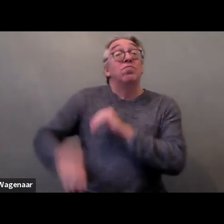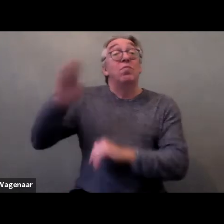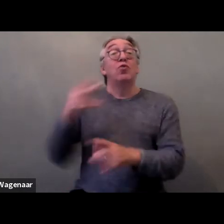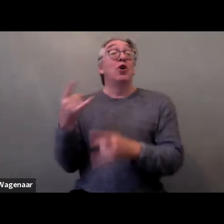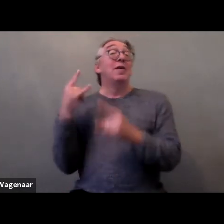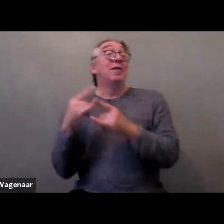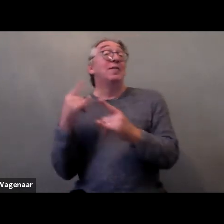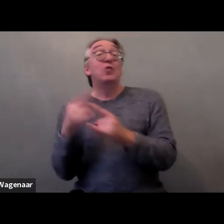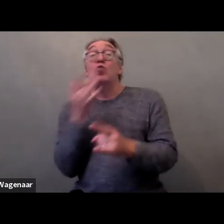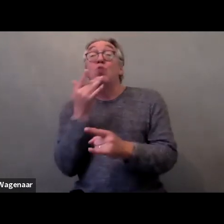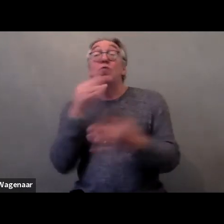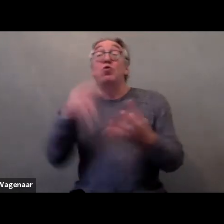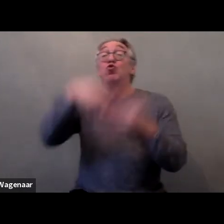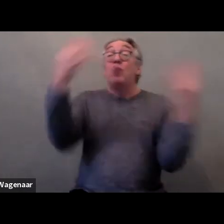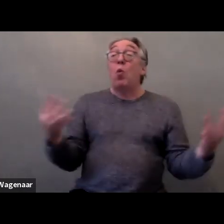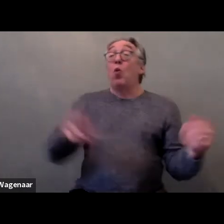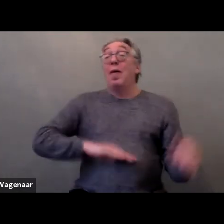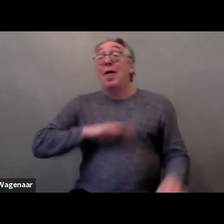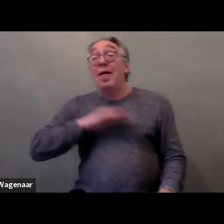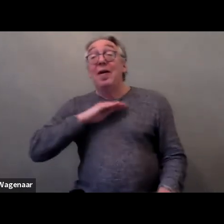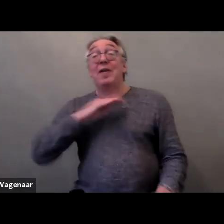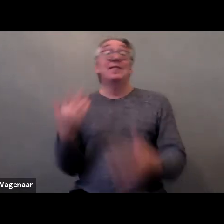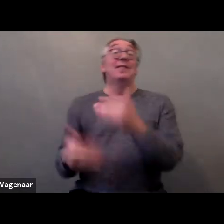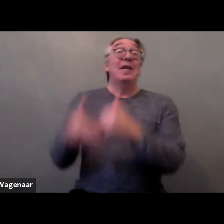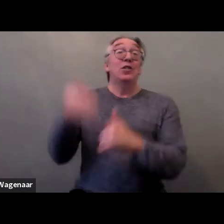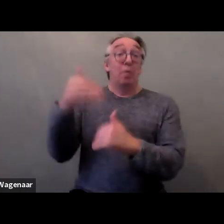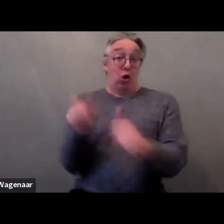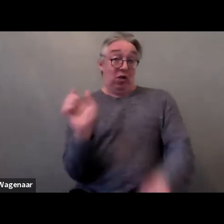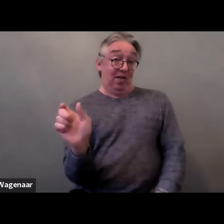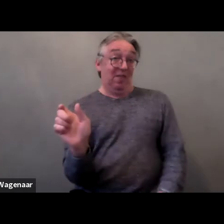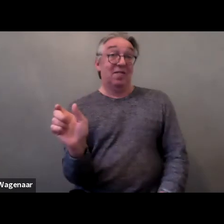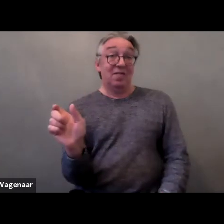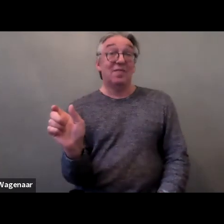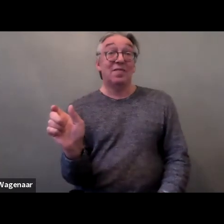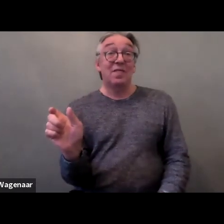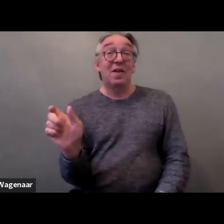gender identity, age, disability, migrant or refugee status.